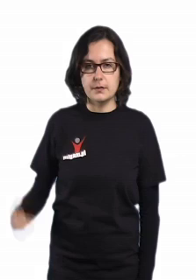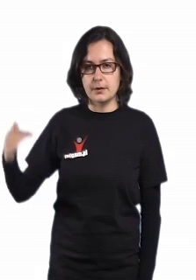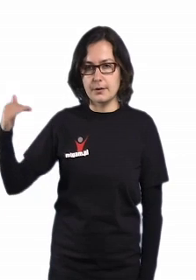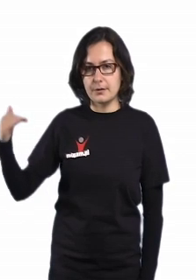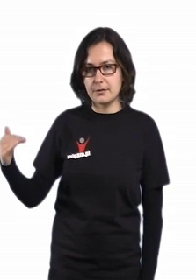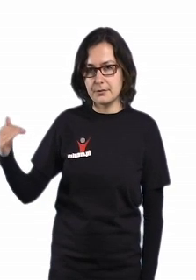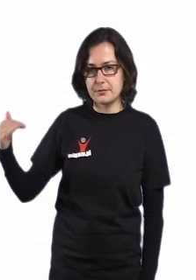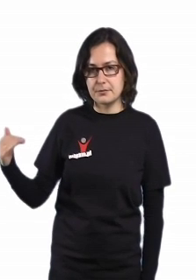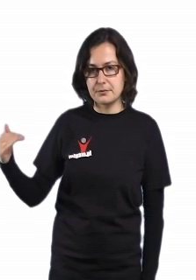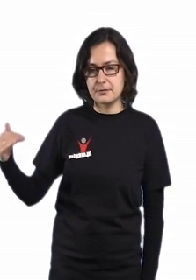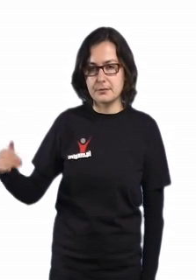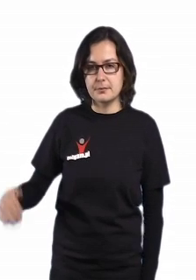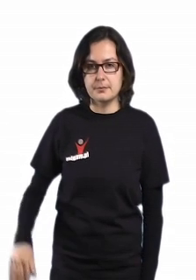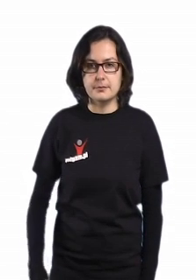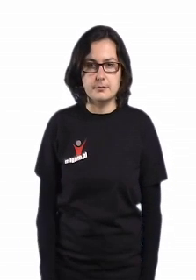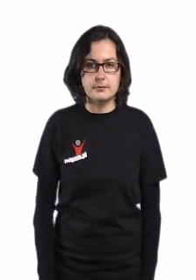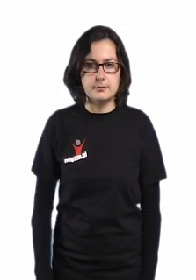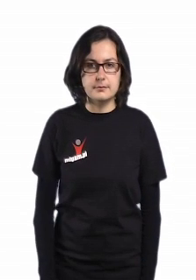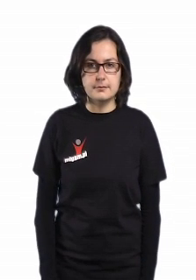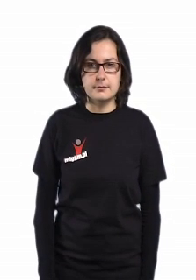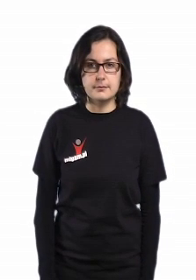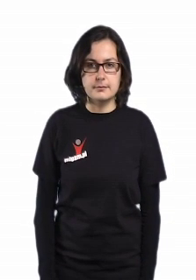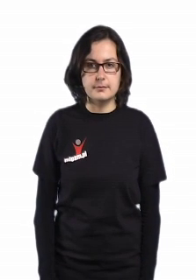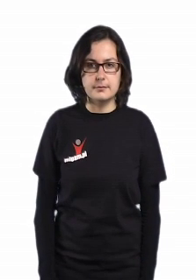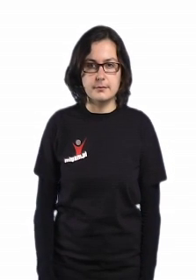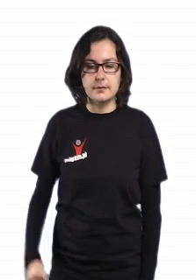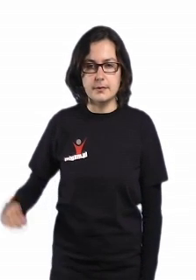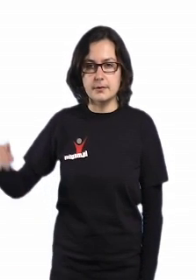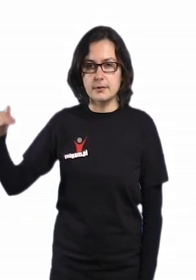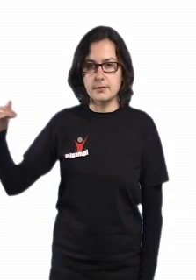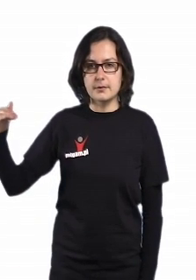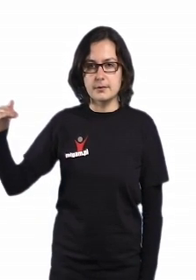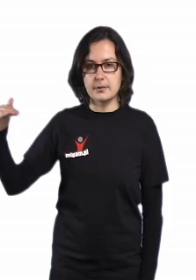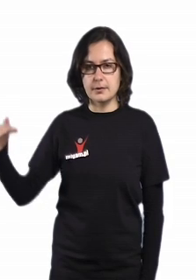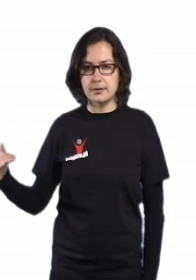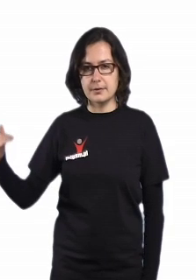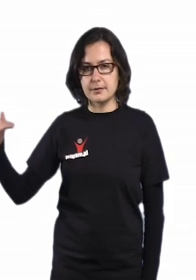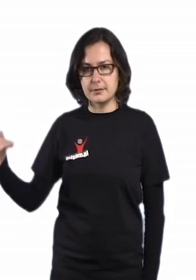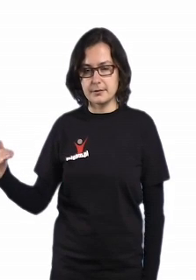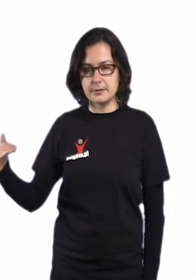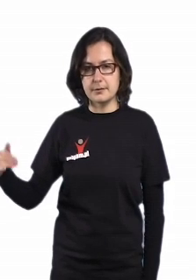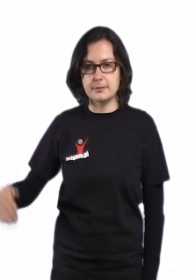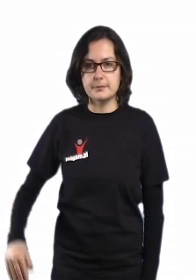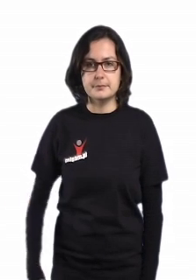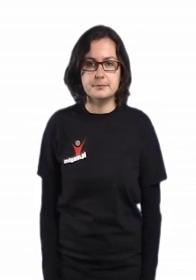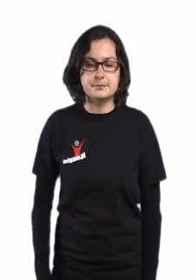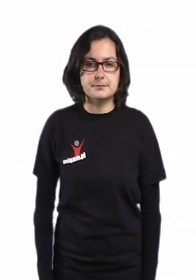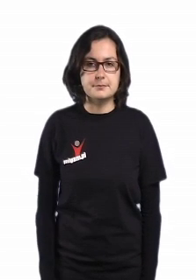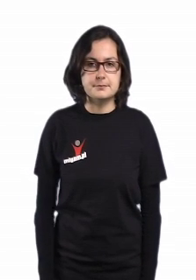SHORT